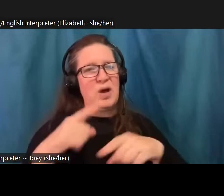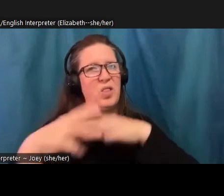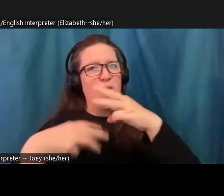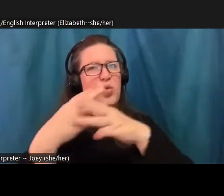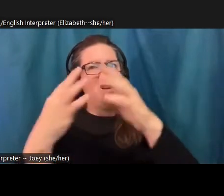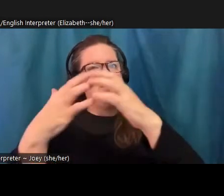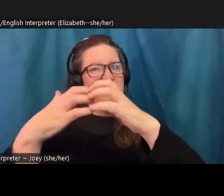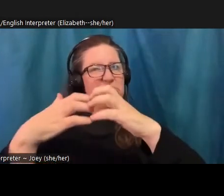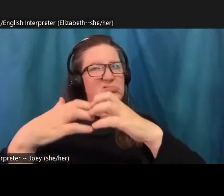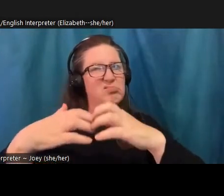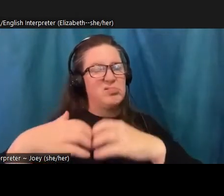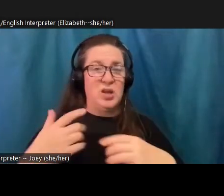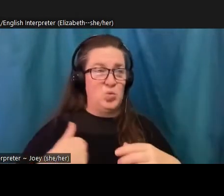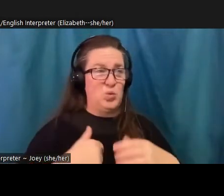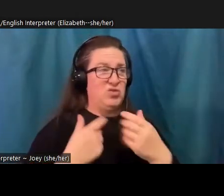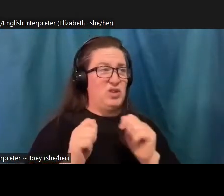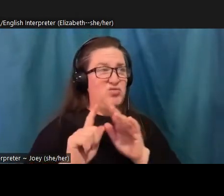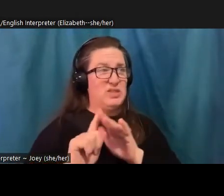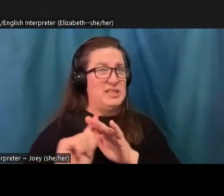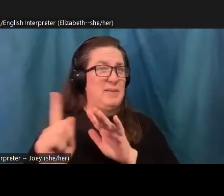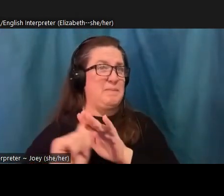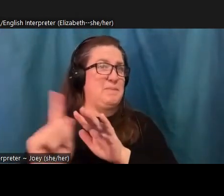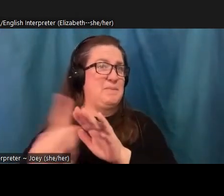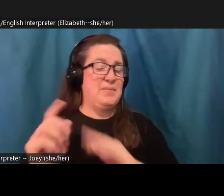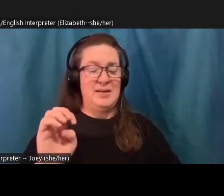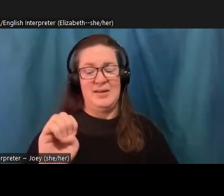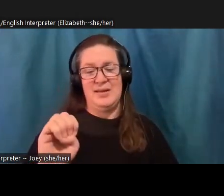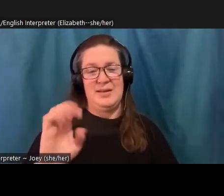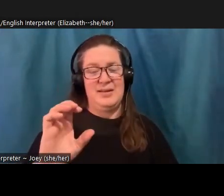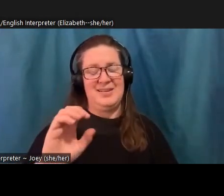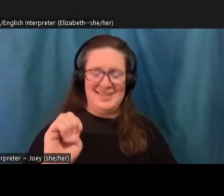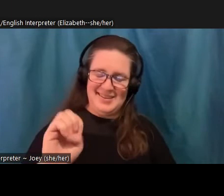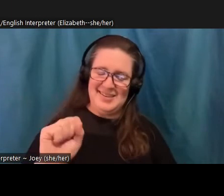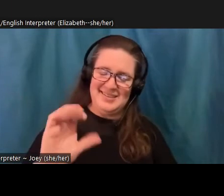of escapism? And that question, leads to my last point under